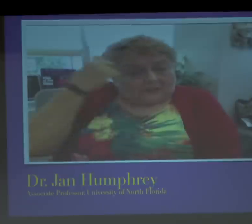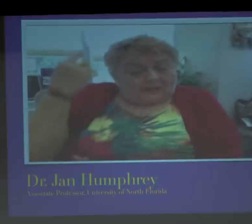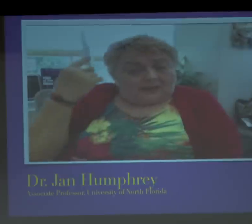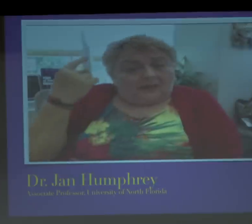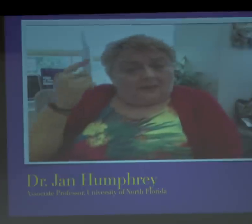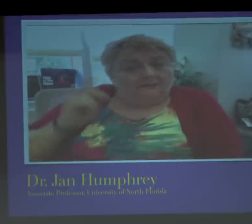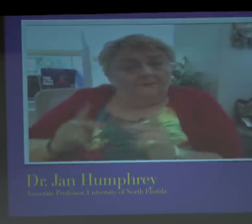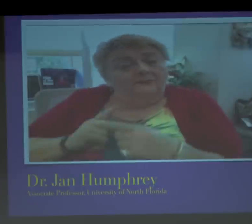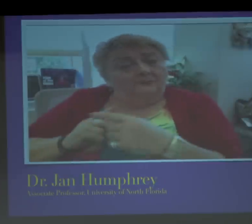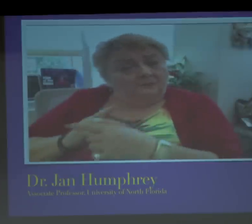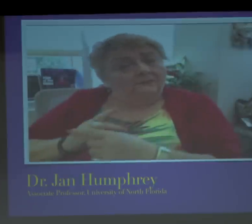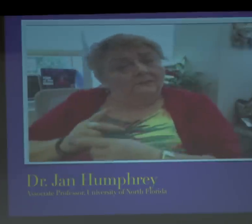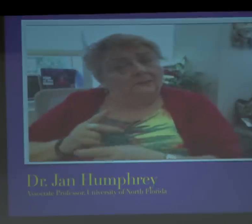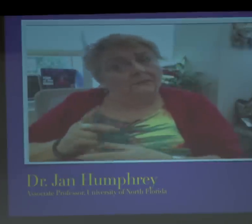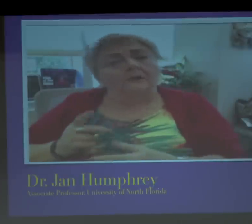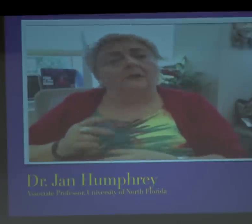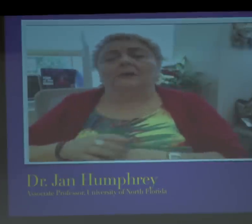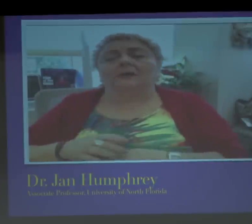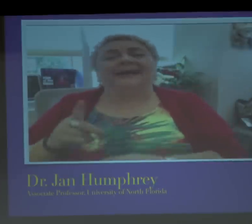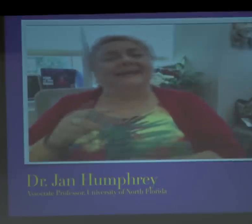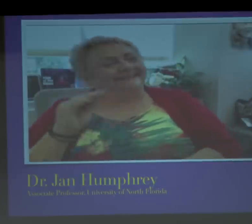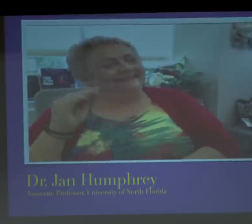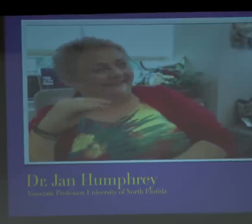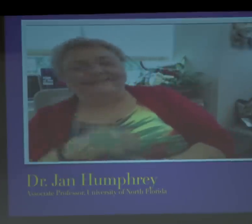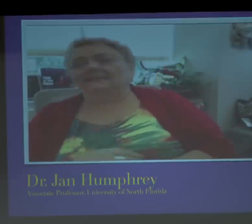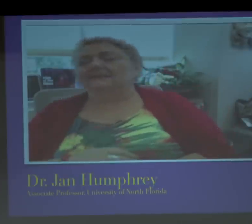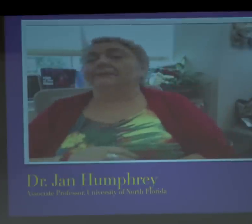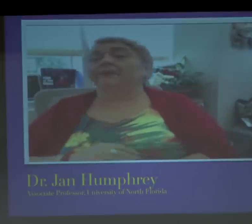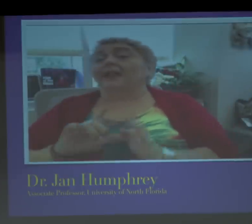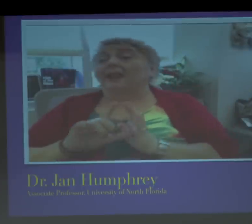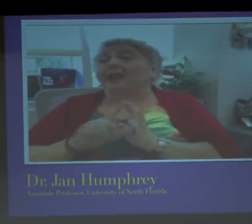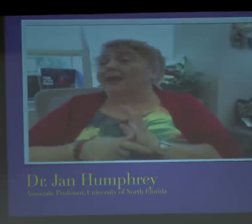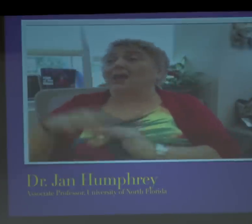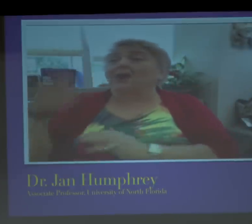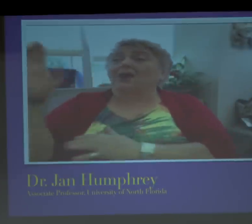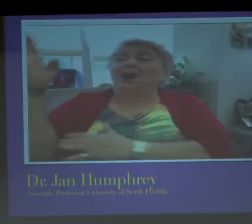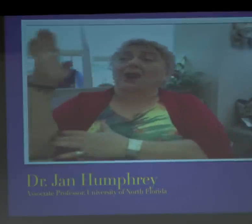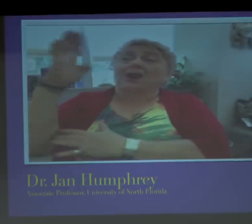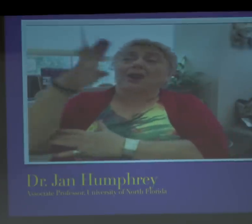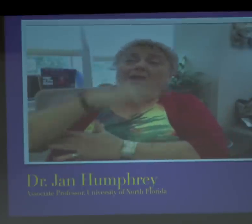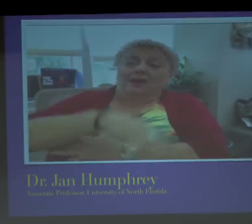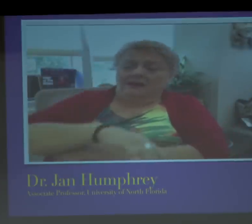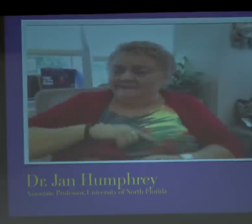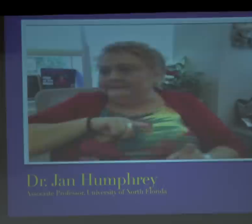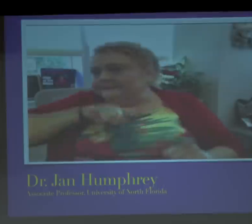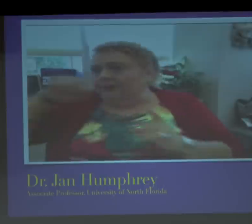"Nathie, Nathie I saw two black people at McDonalds!" And Nathie looked at me and she smiled.